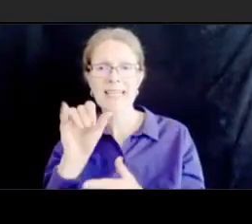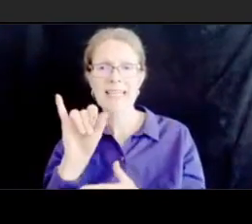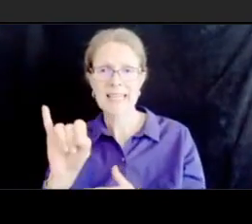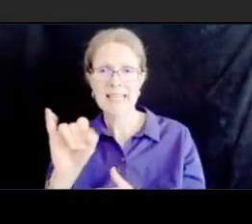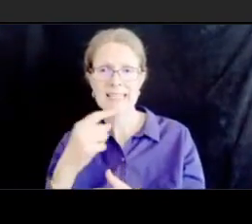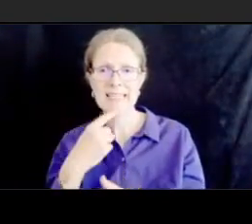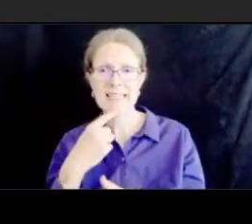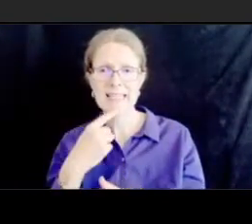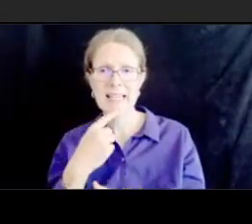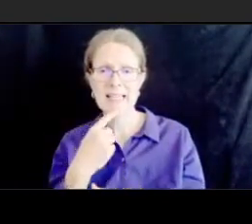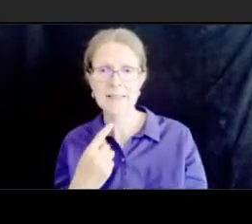can you guys hear me